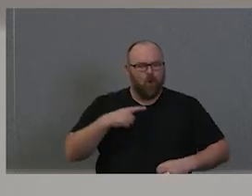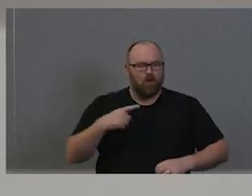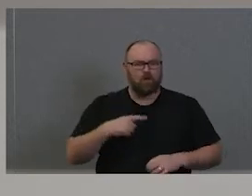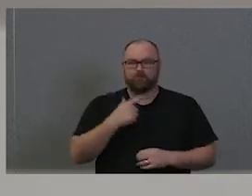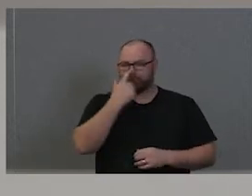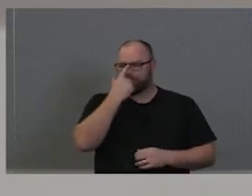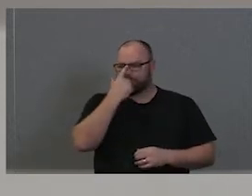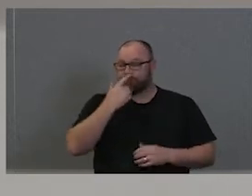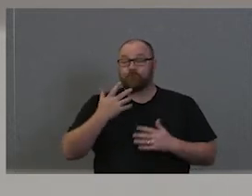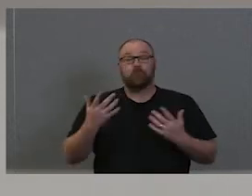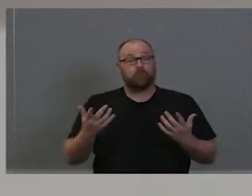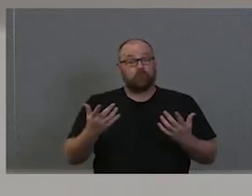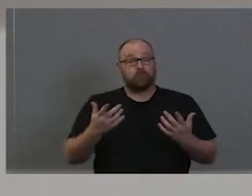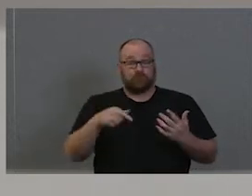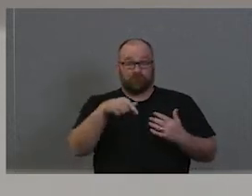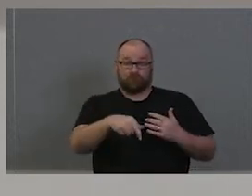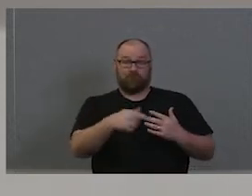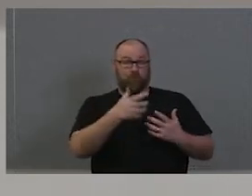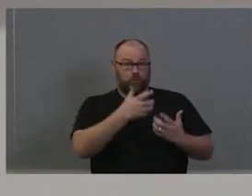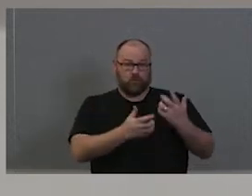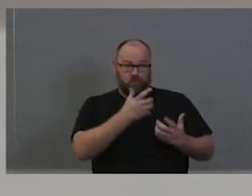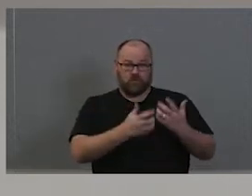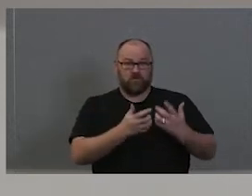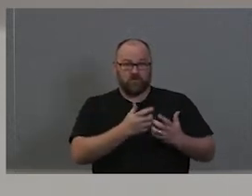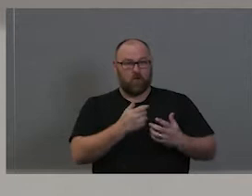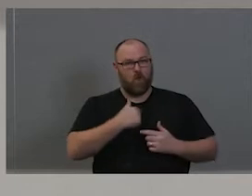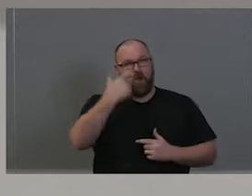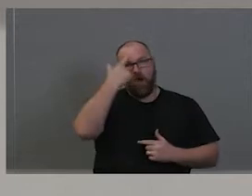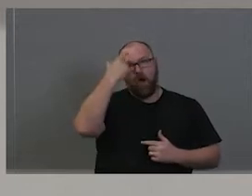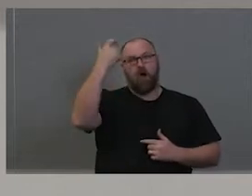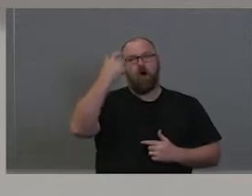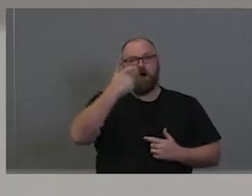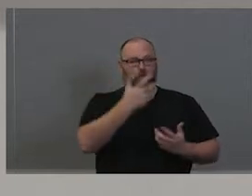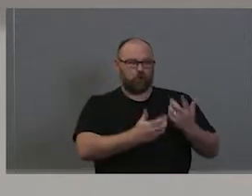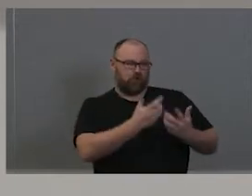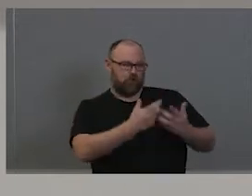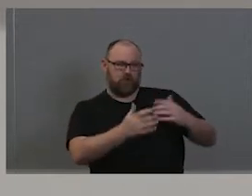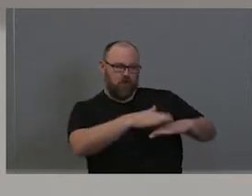when the university - the dream came up in people's minds, they wanted to have a university. They wanted to